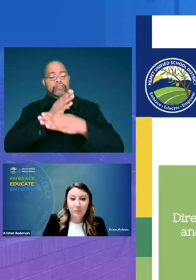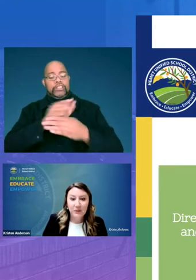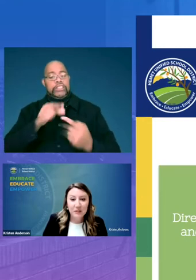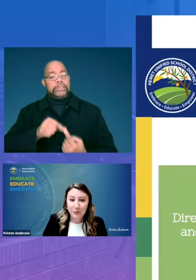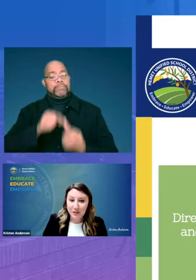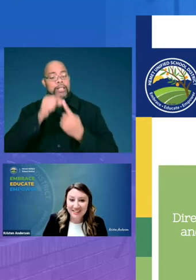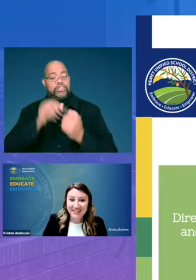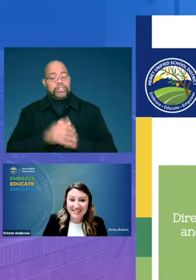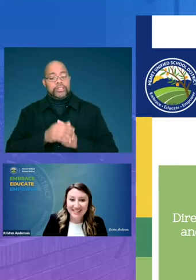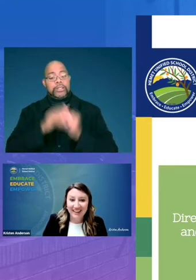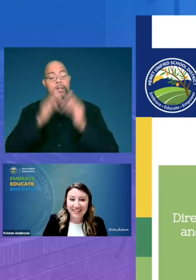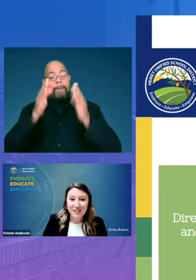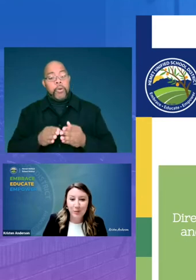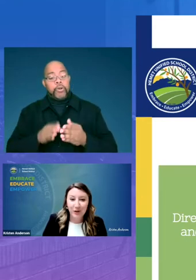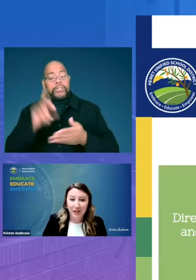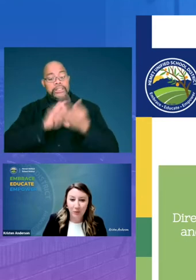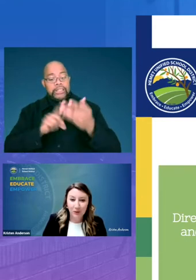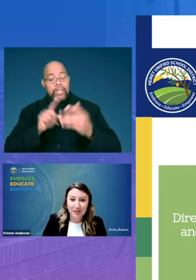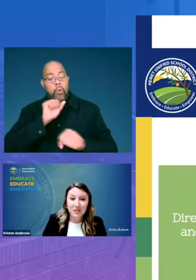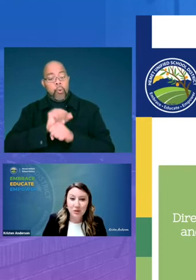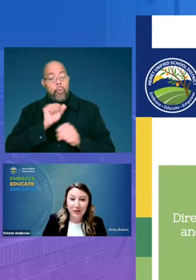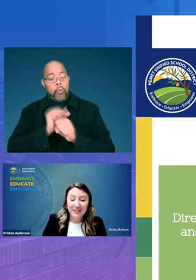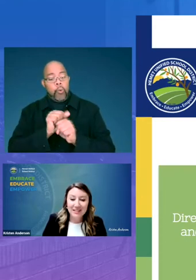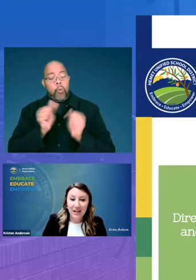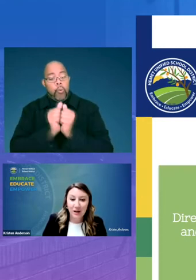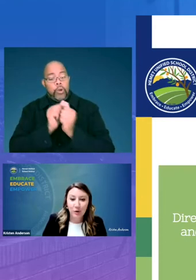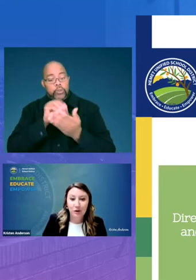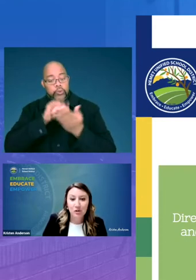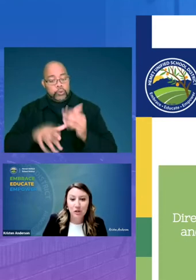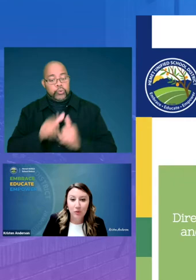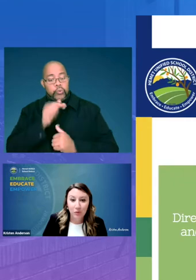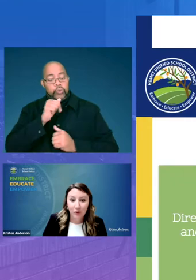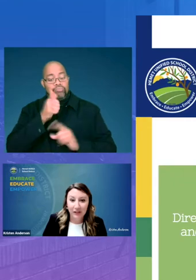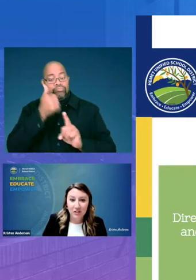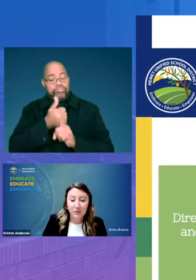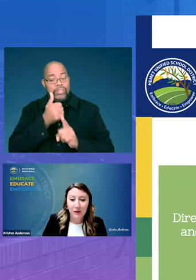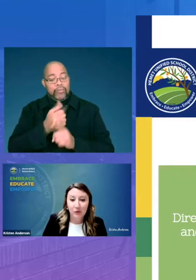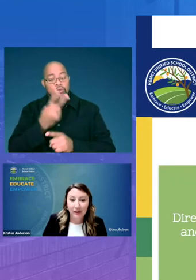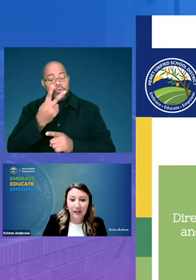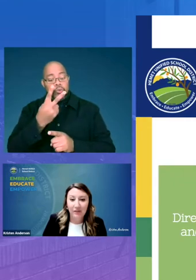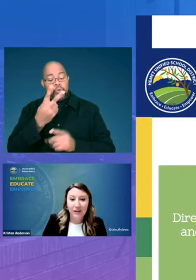this person is designed to work with students who are two or more years below grade level and